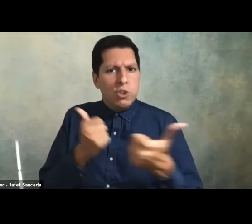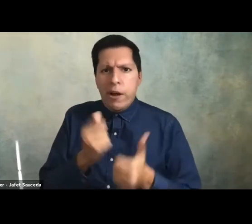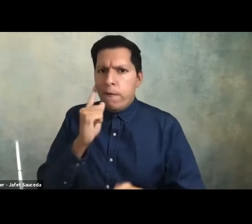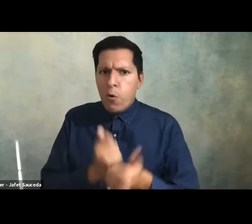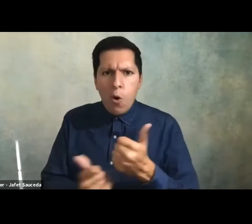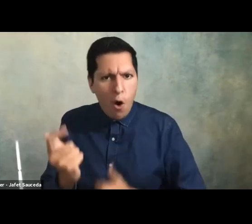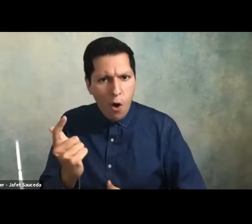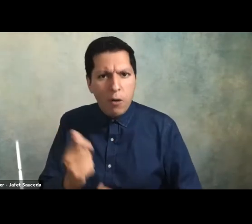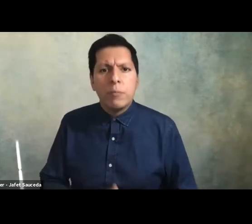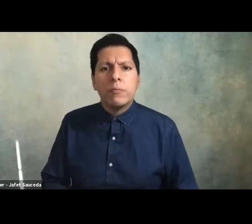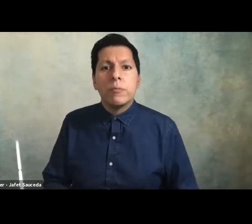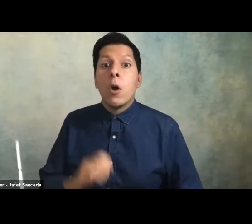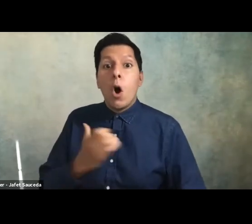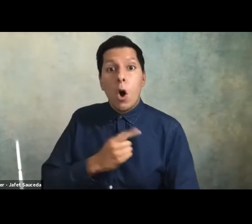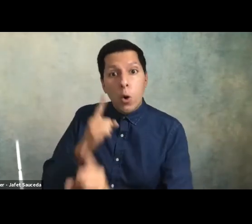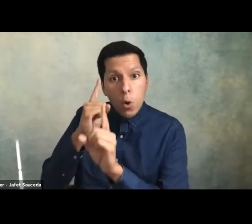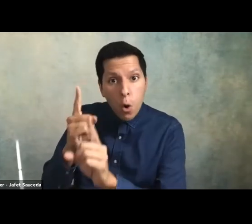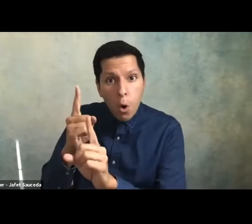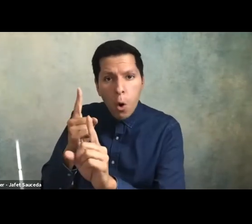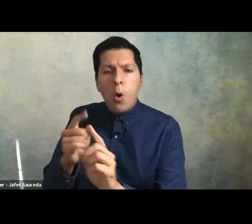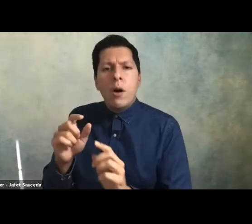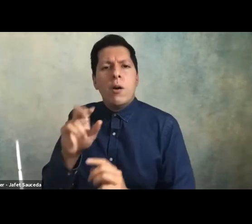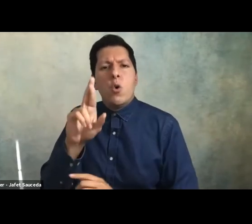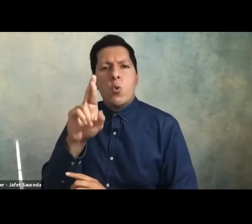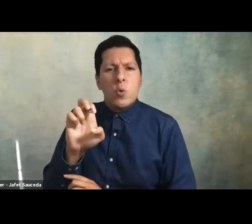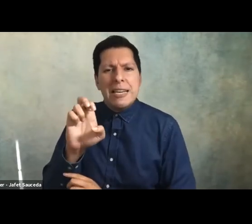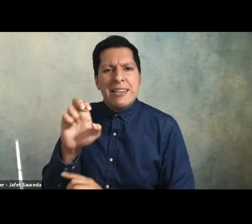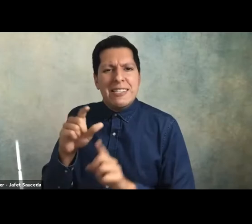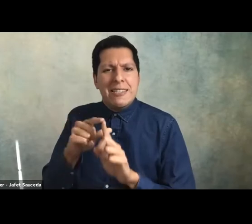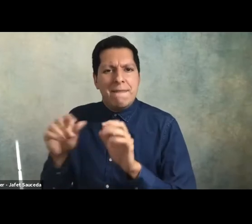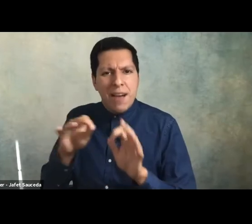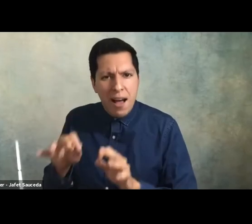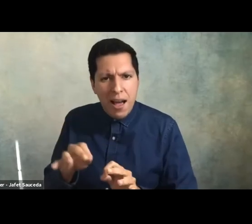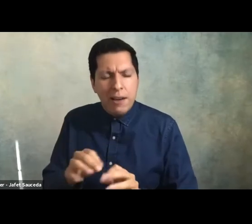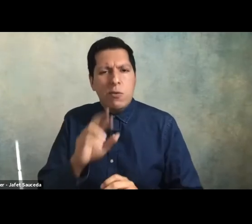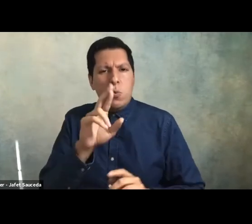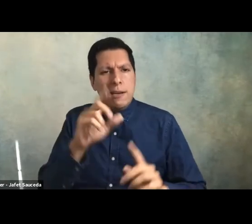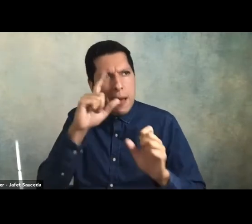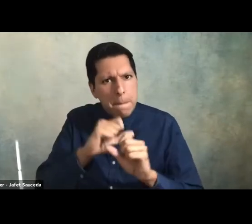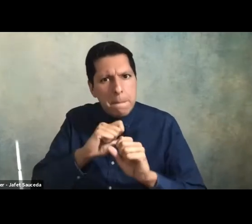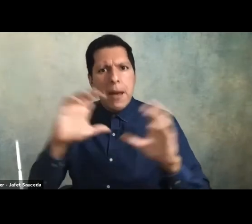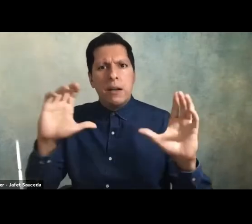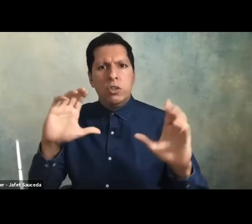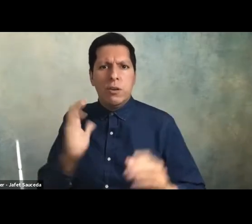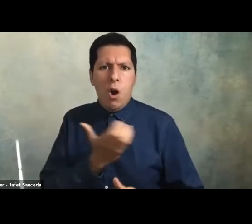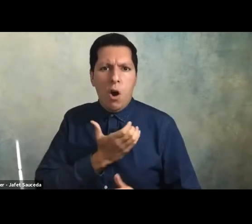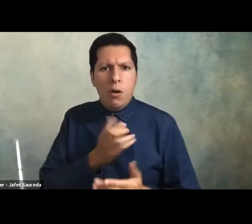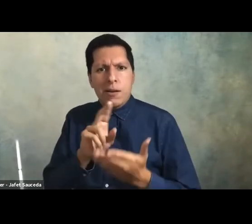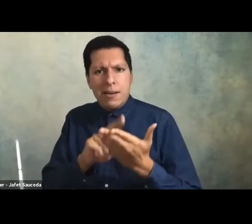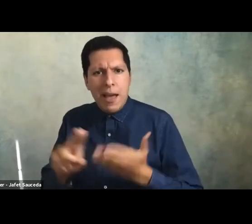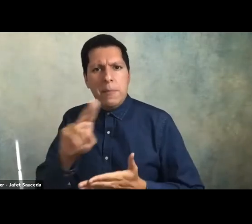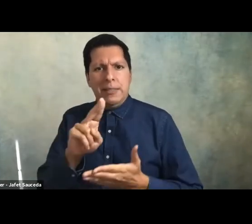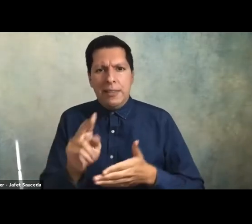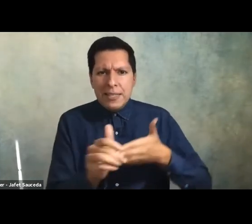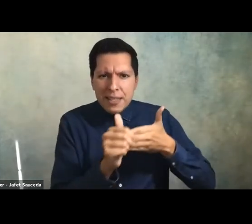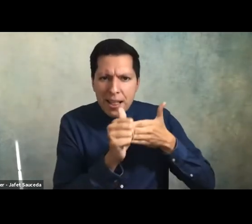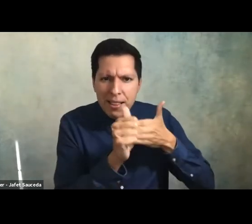renew we want to redefine and we want to reimagine our campus as the leader the leader in serving